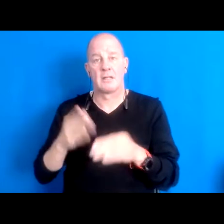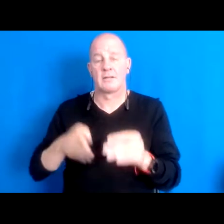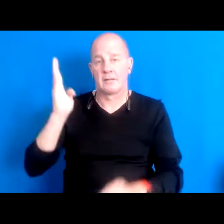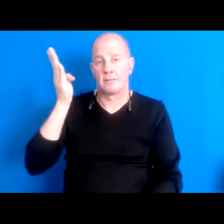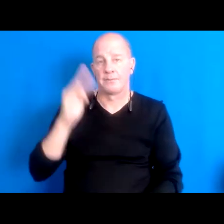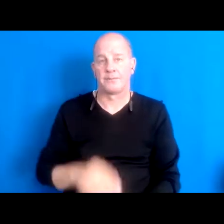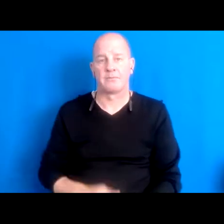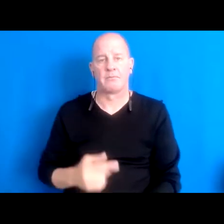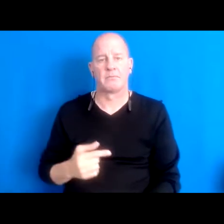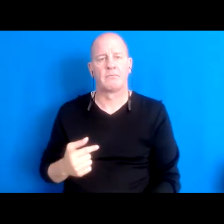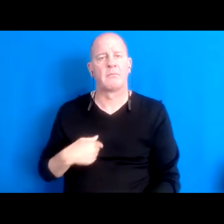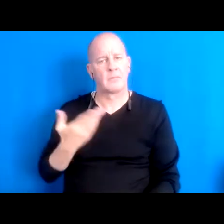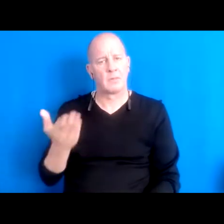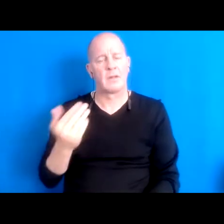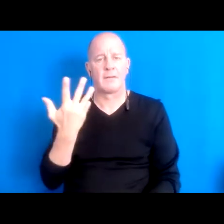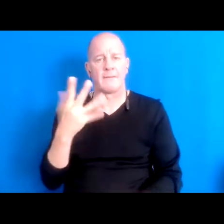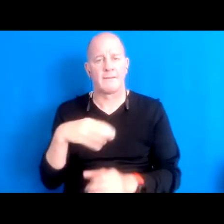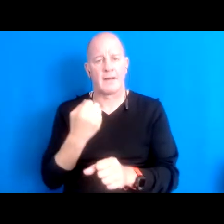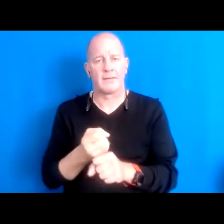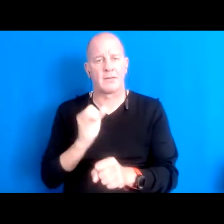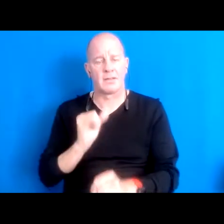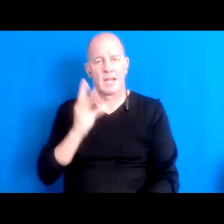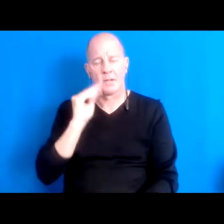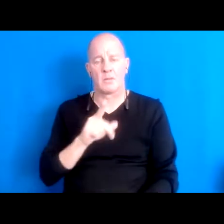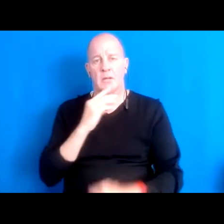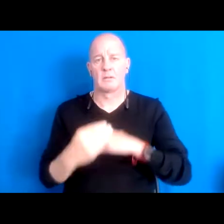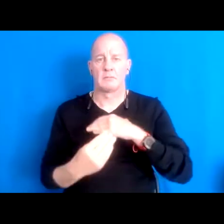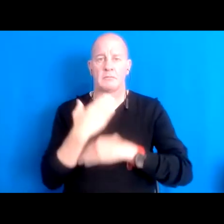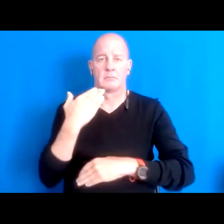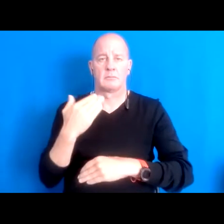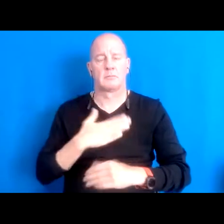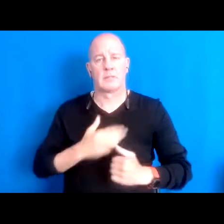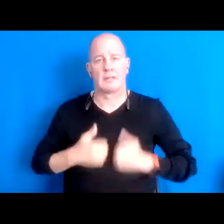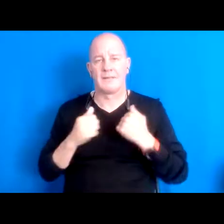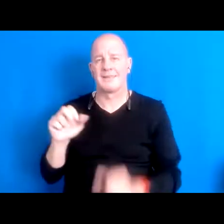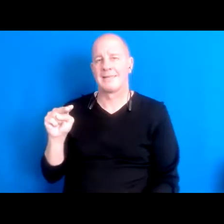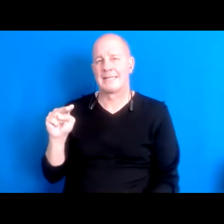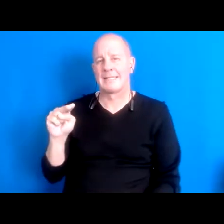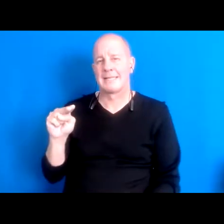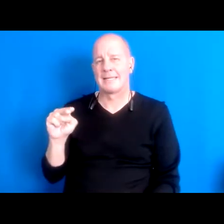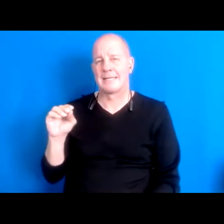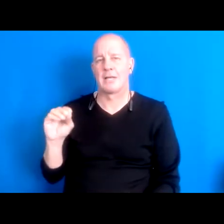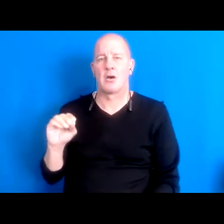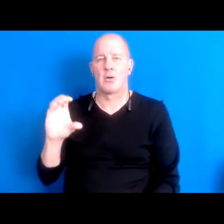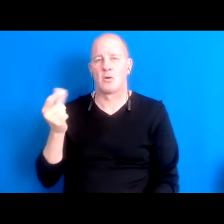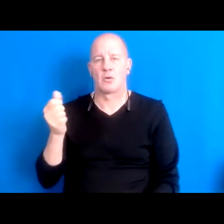much informed my life right this Neo colonial kind of situation of this way and cabinet in the middle of the jungle.